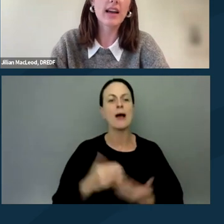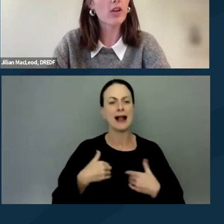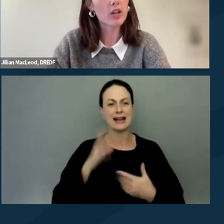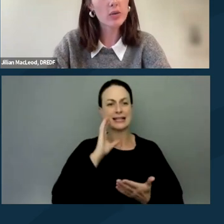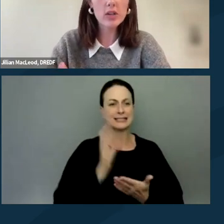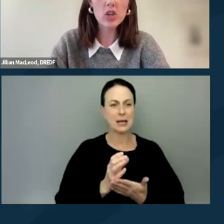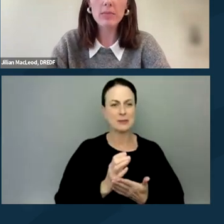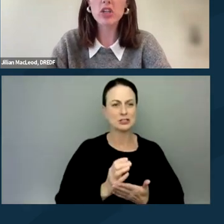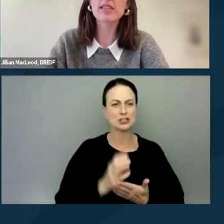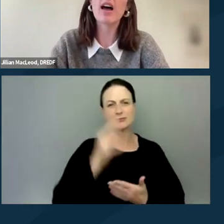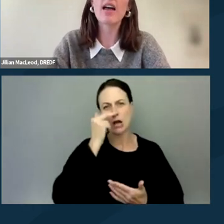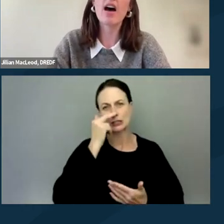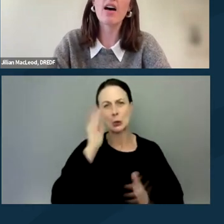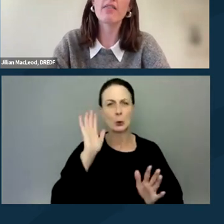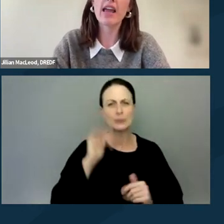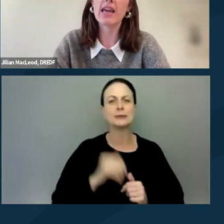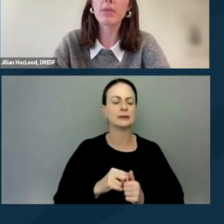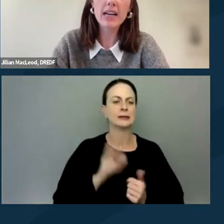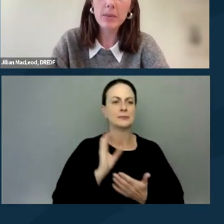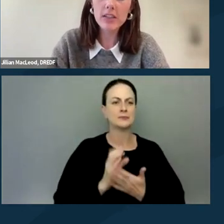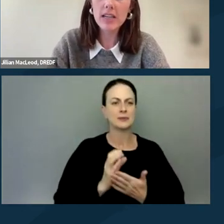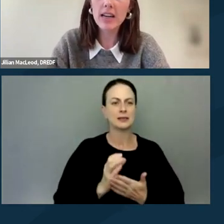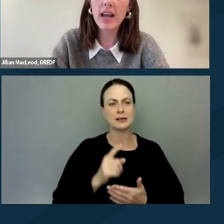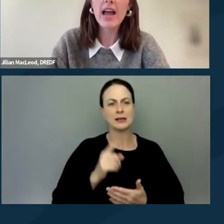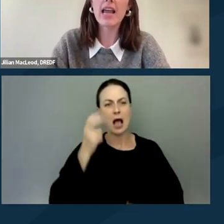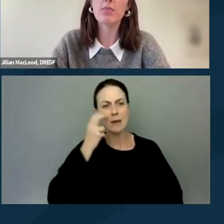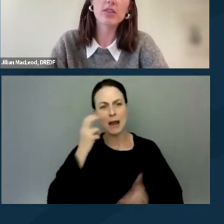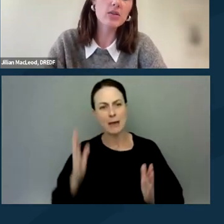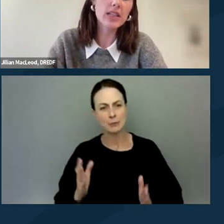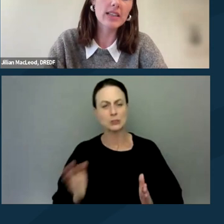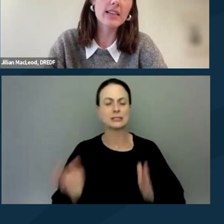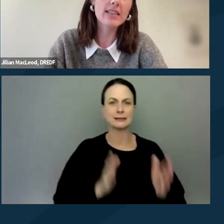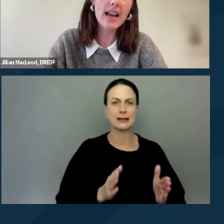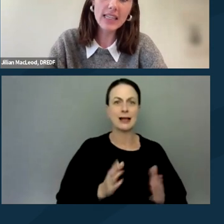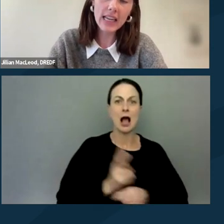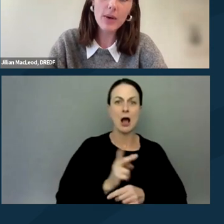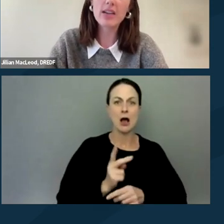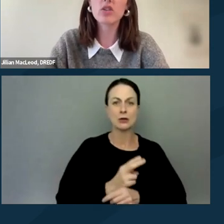kind of cartoonish images of a blind person, a person using sign language,